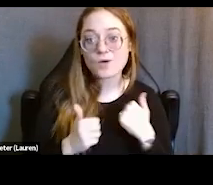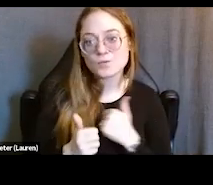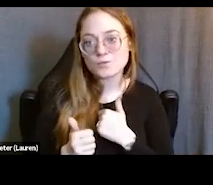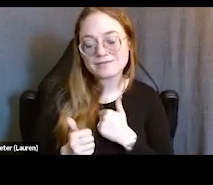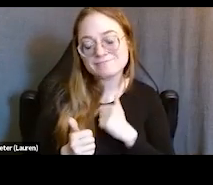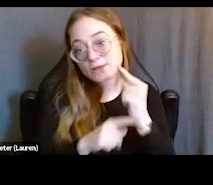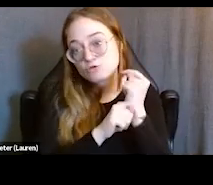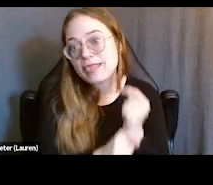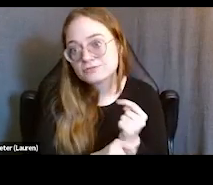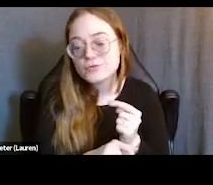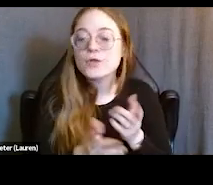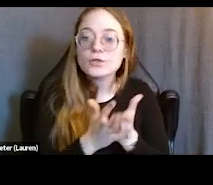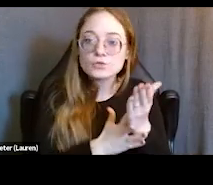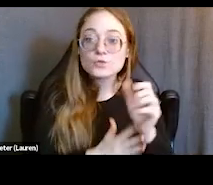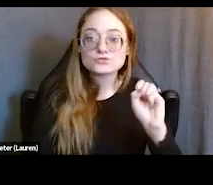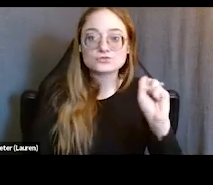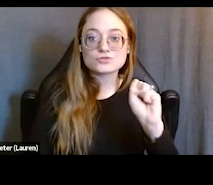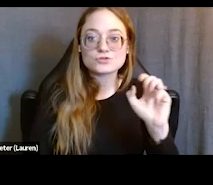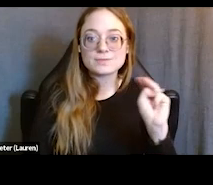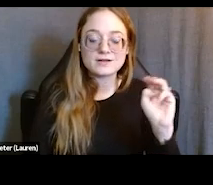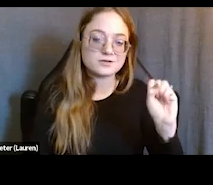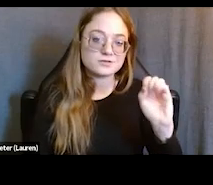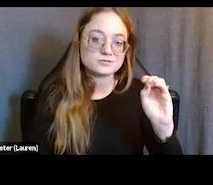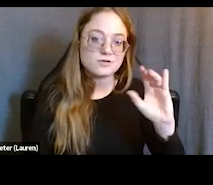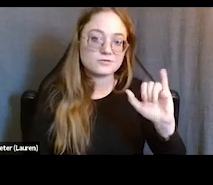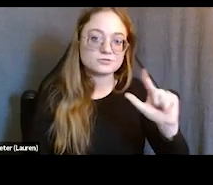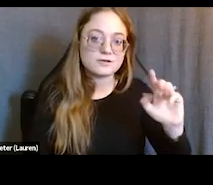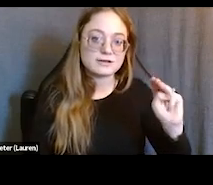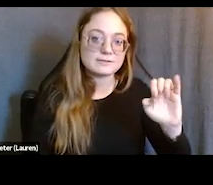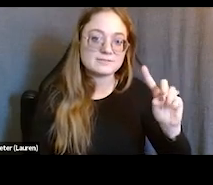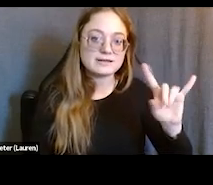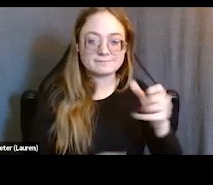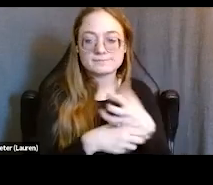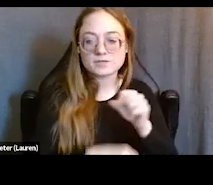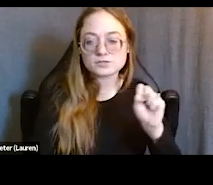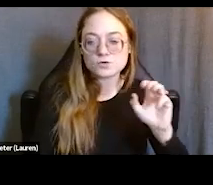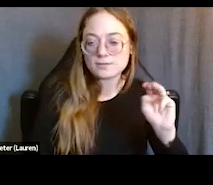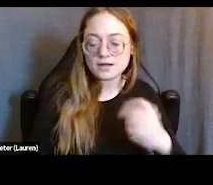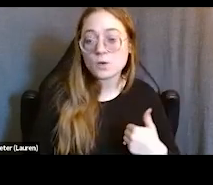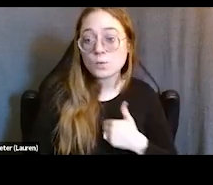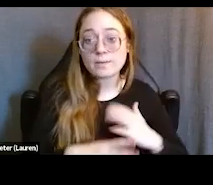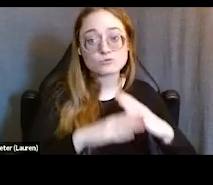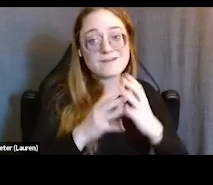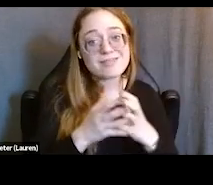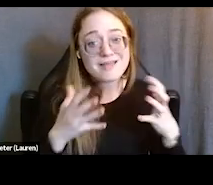is actually through social media. We have been able to prevent a lot of mental health crisis through that process.